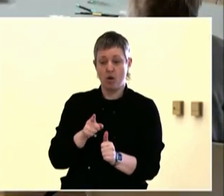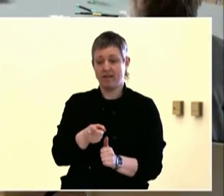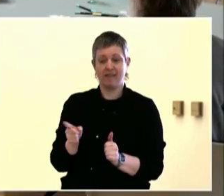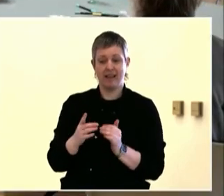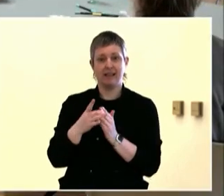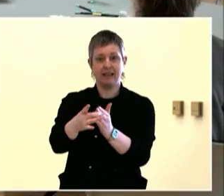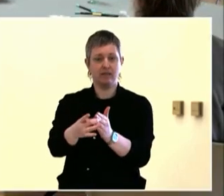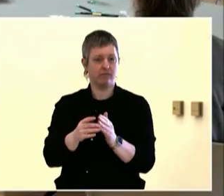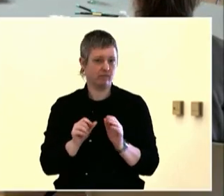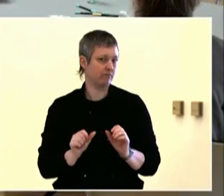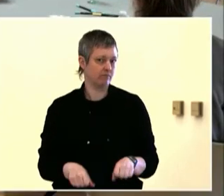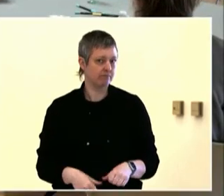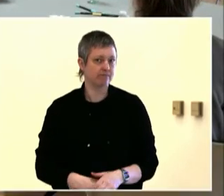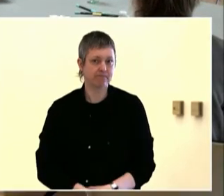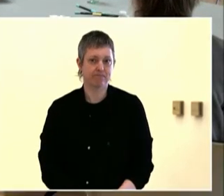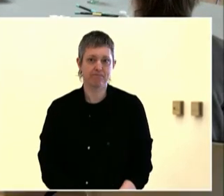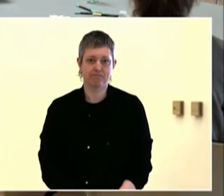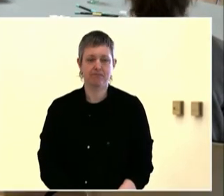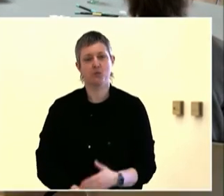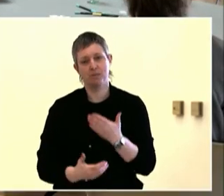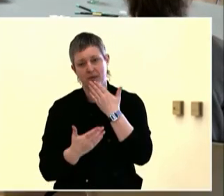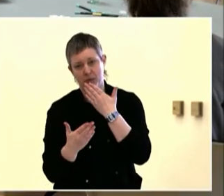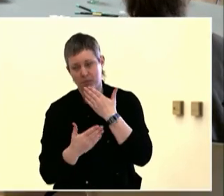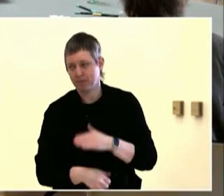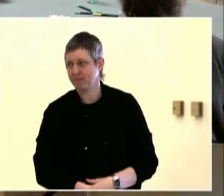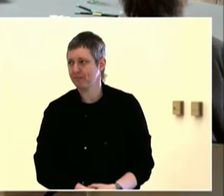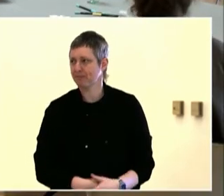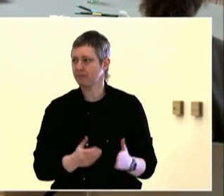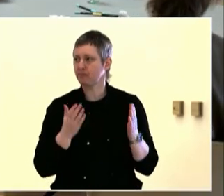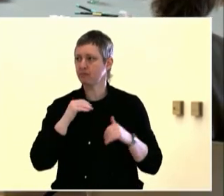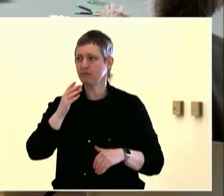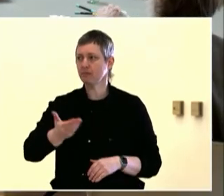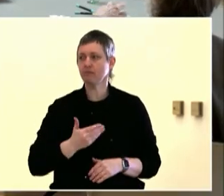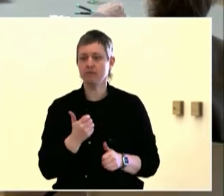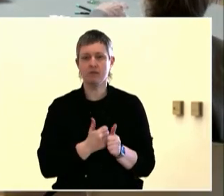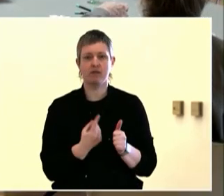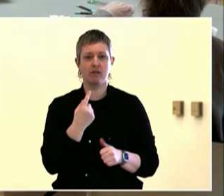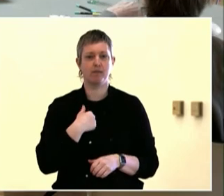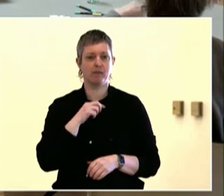the teams, if you want to come forward and offer your name and